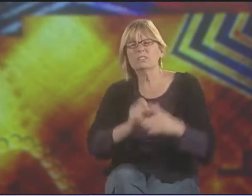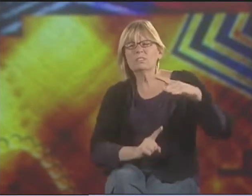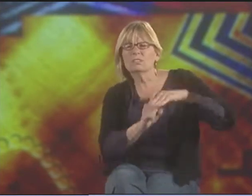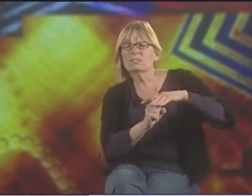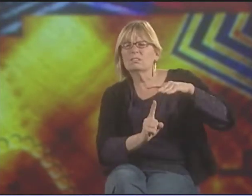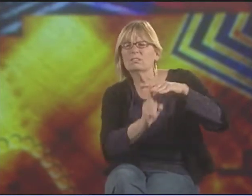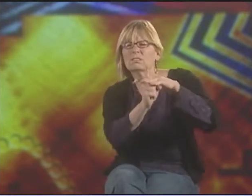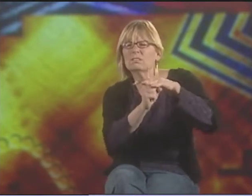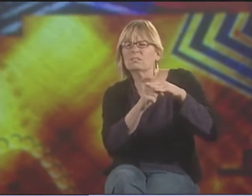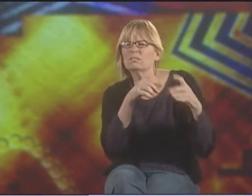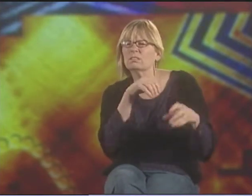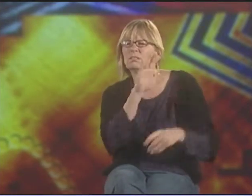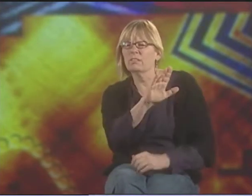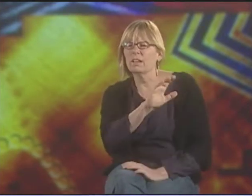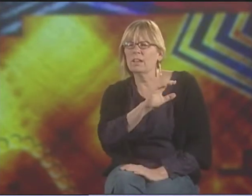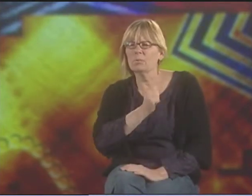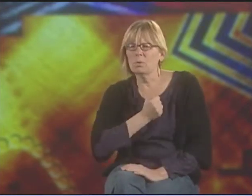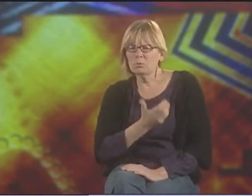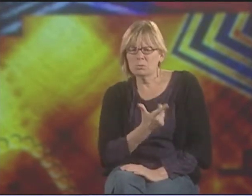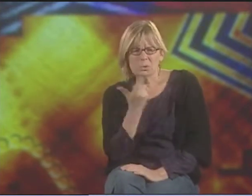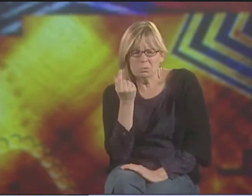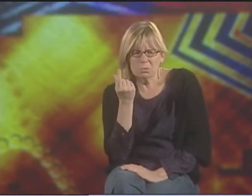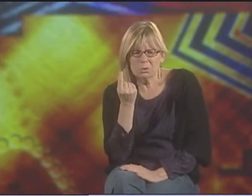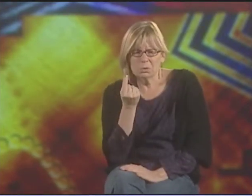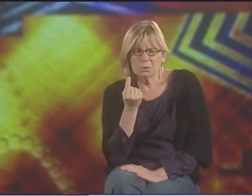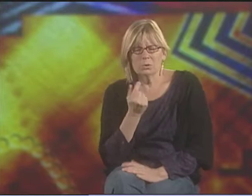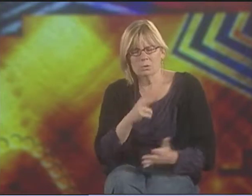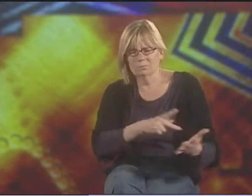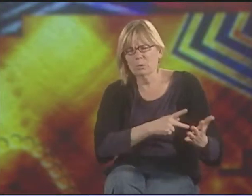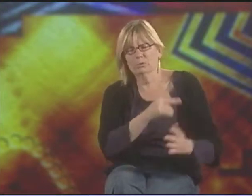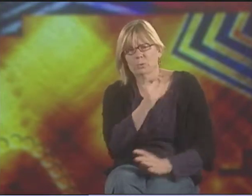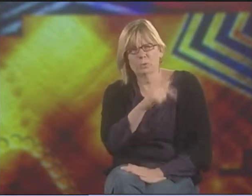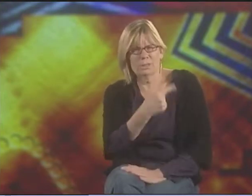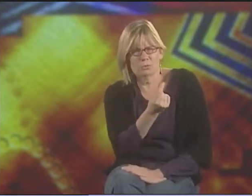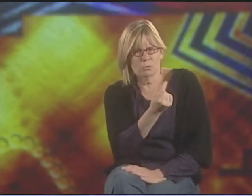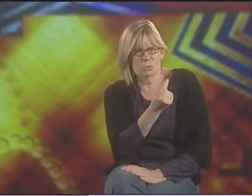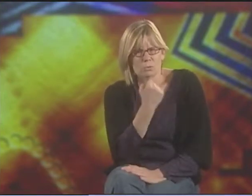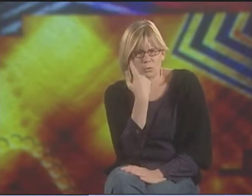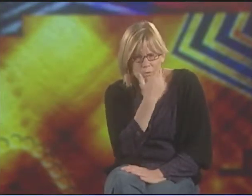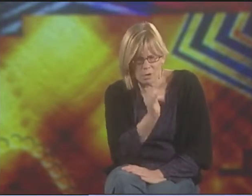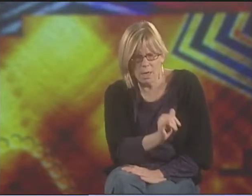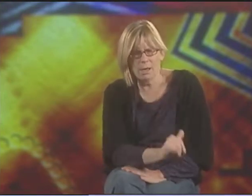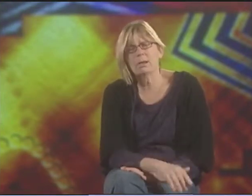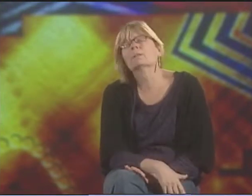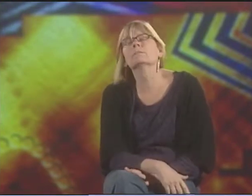IT'S HOW RESISTANCE OCCURS IN POETRY, HOW IT WORKS, WHAT DOES IT LOOK LIKE.